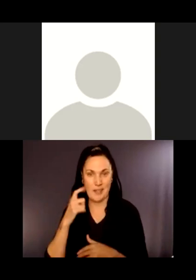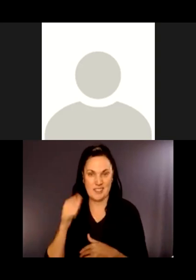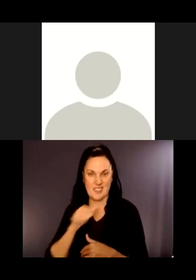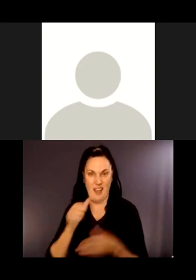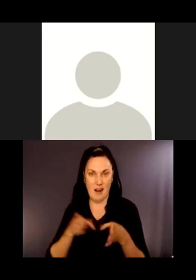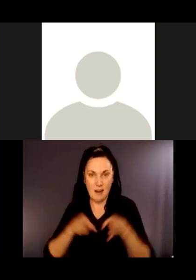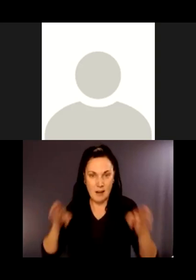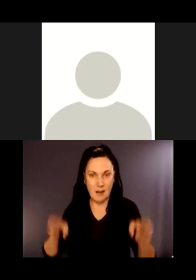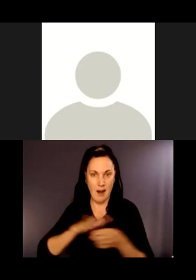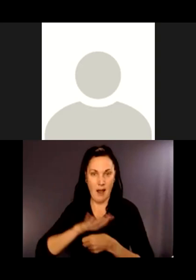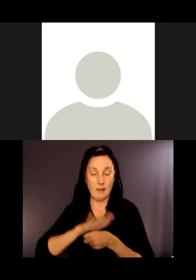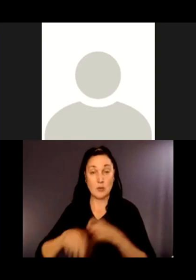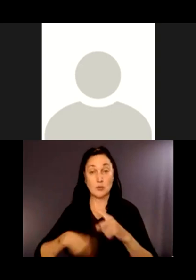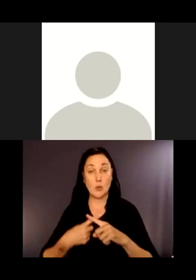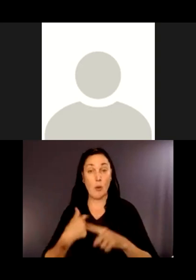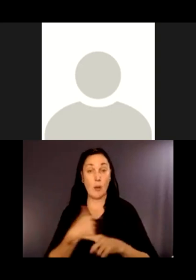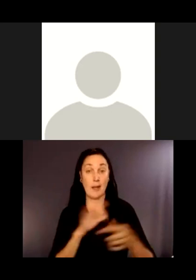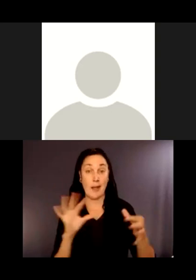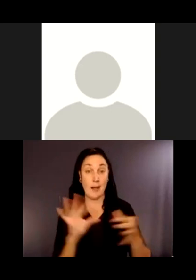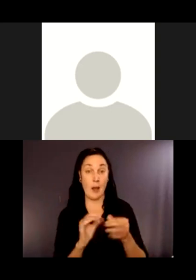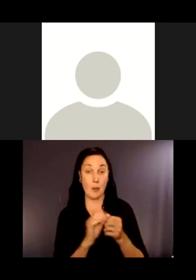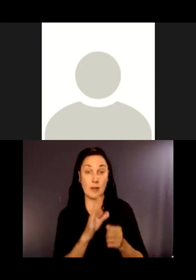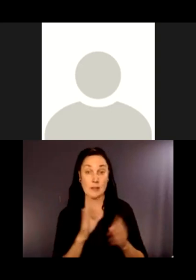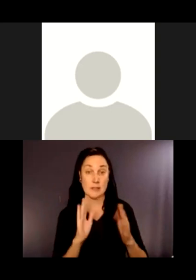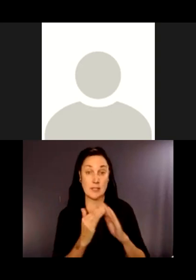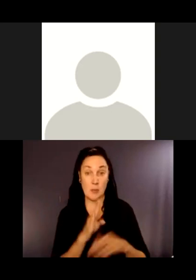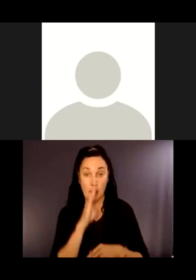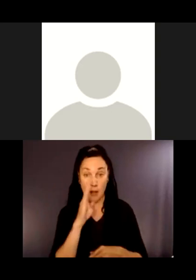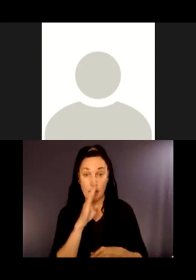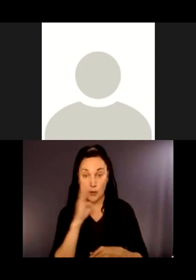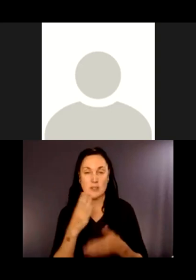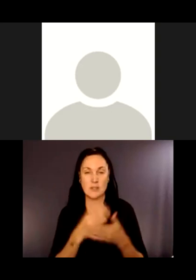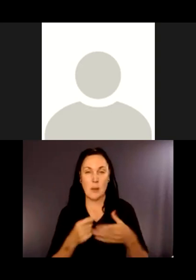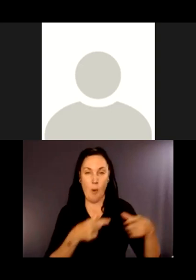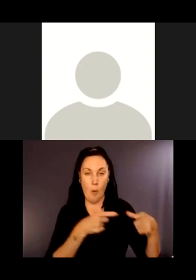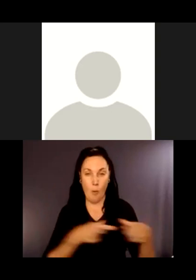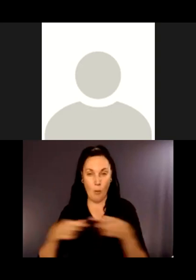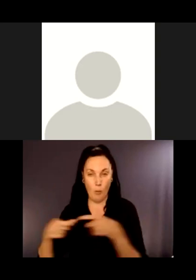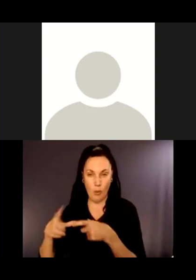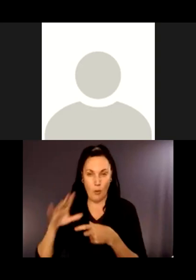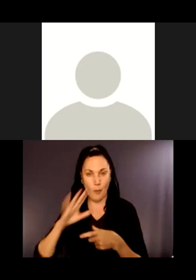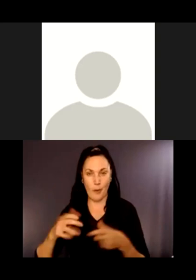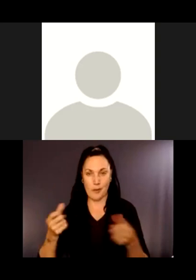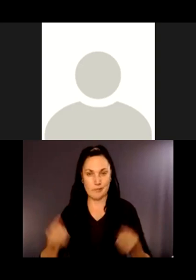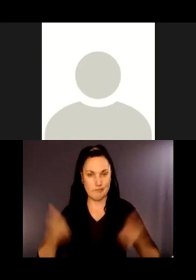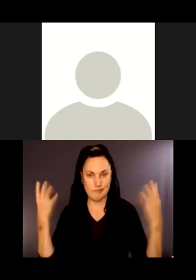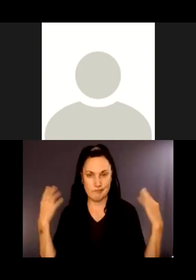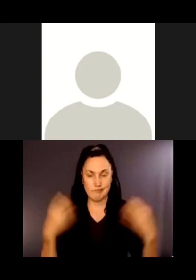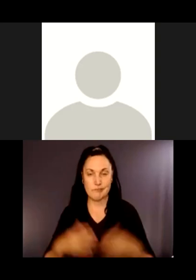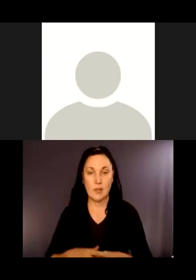Bellevue, some of those maintenance holes are going away, but we need to maintain that connection, and we'll have